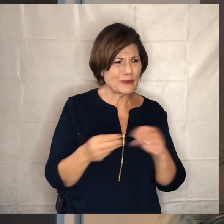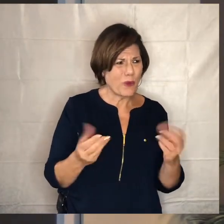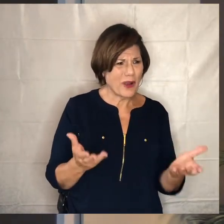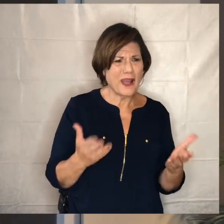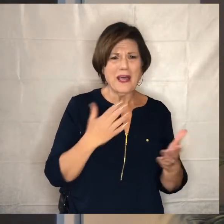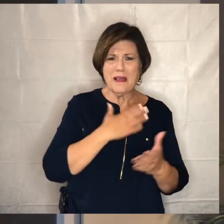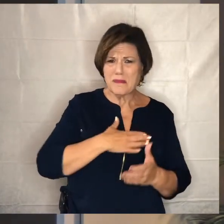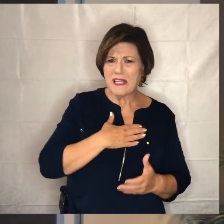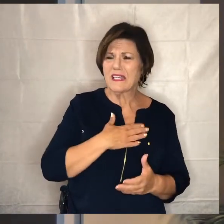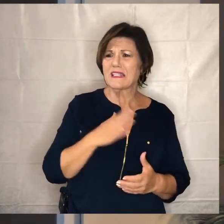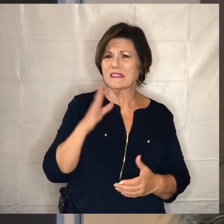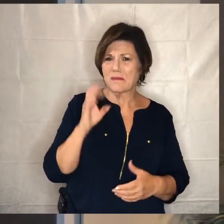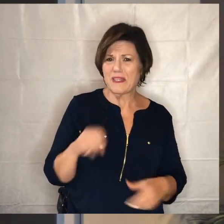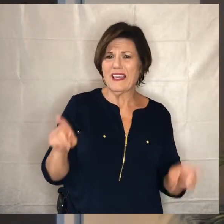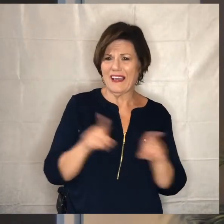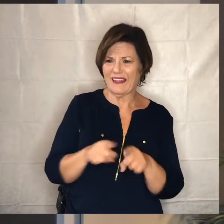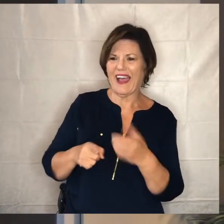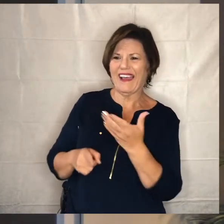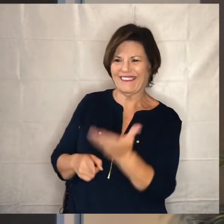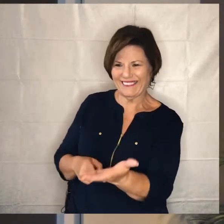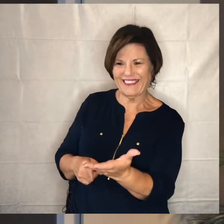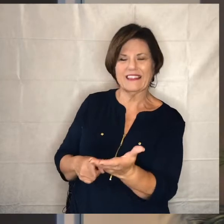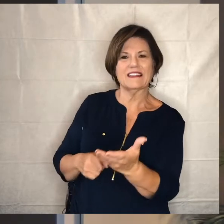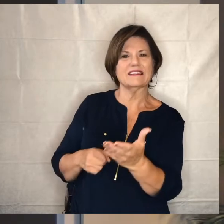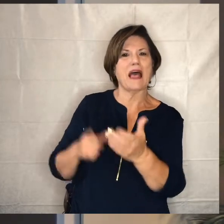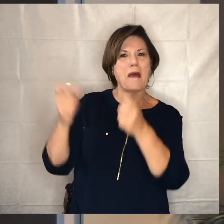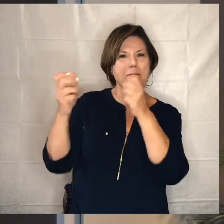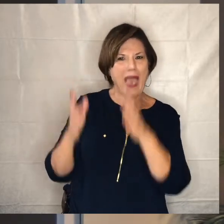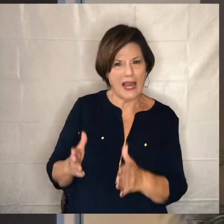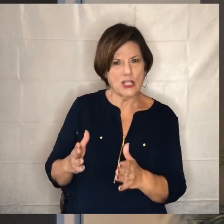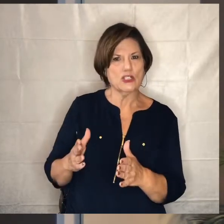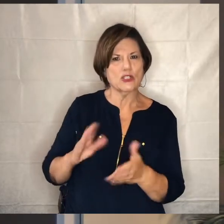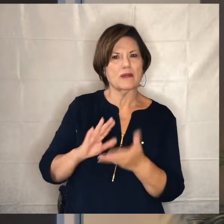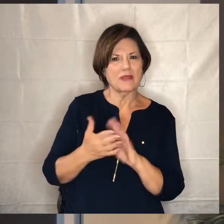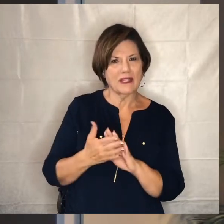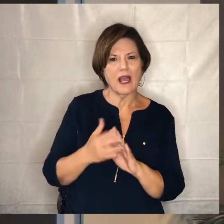please be like the dishonest manager be shrewd